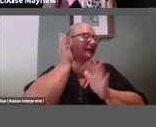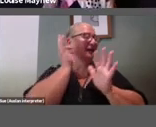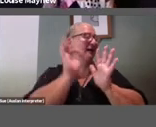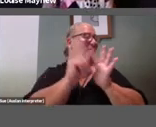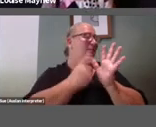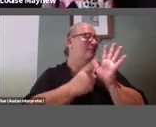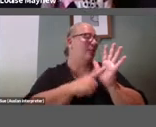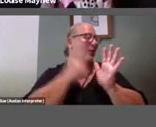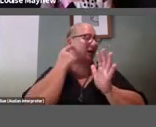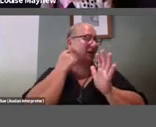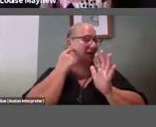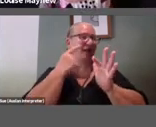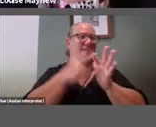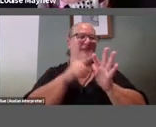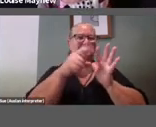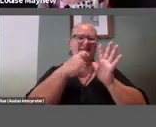see Klimt in the same way again’.